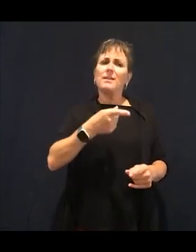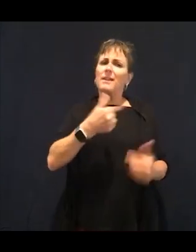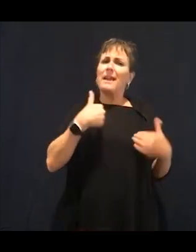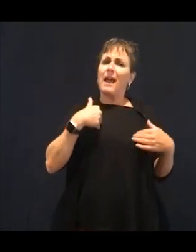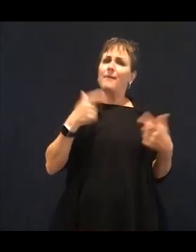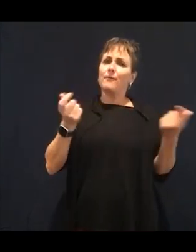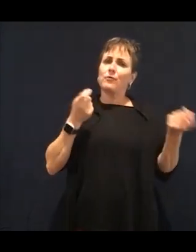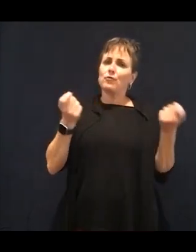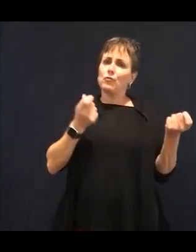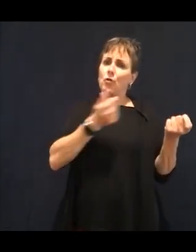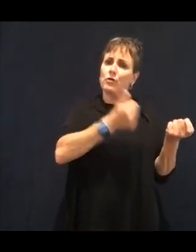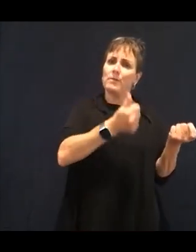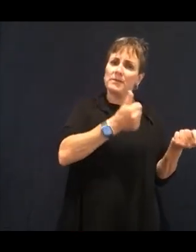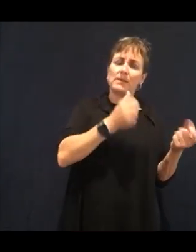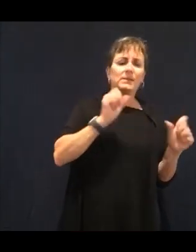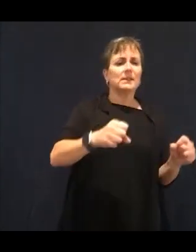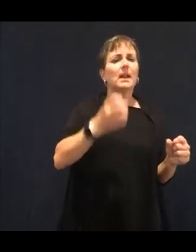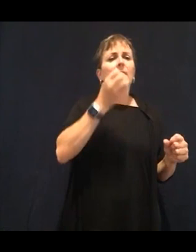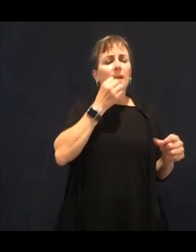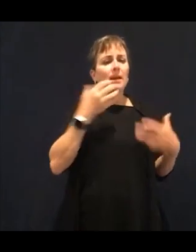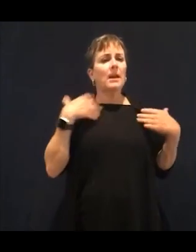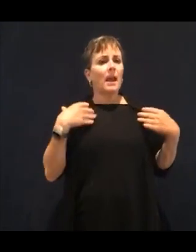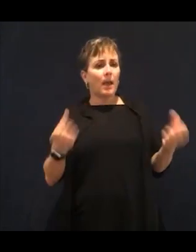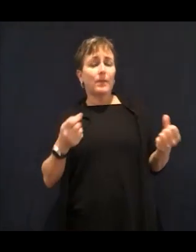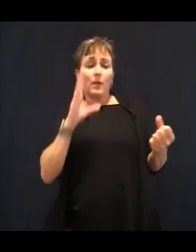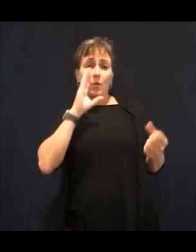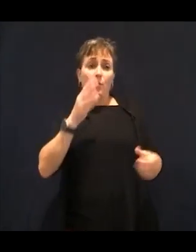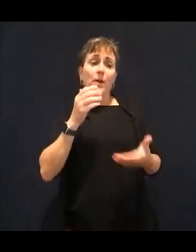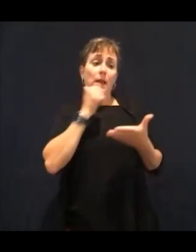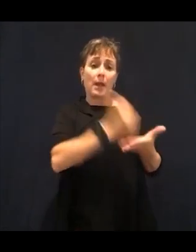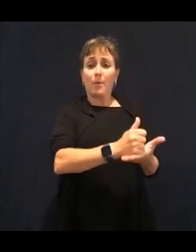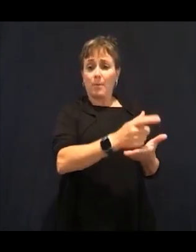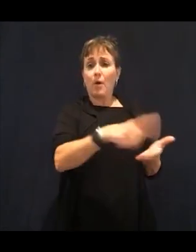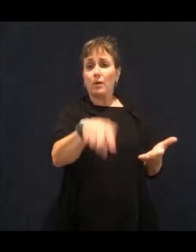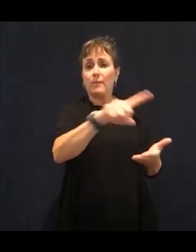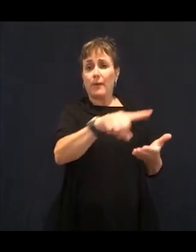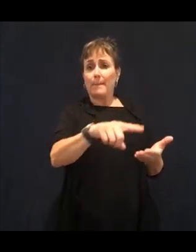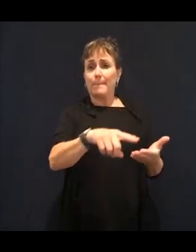is always extremely important. So the new